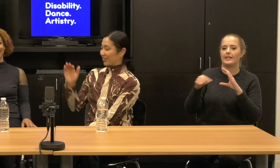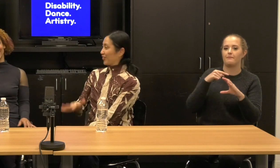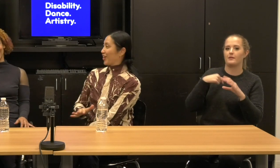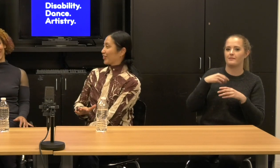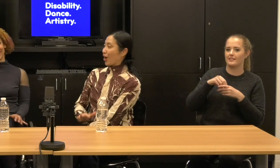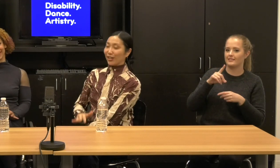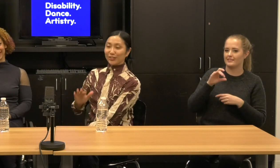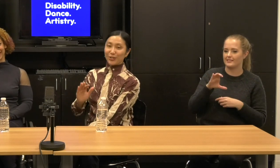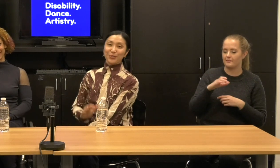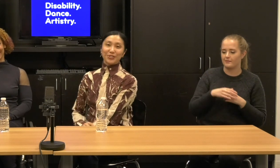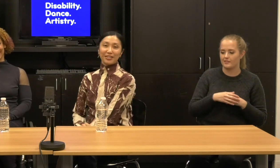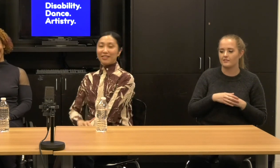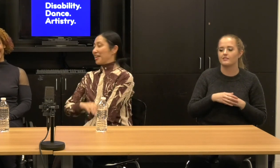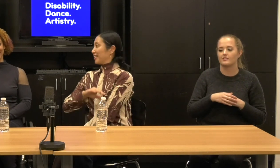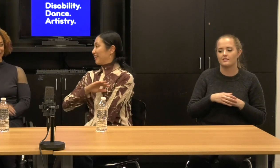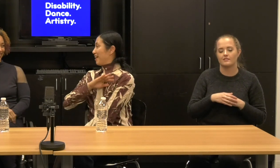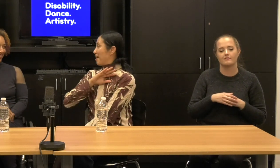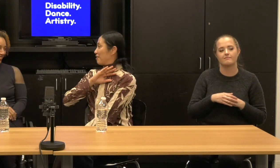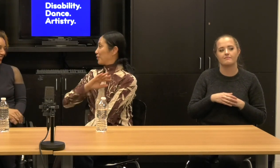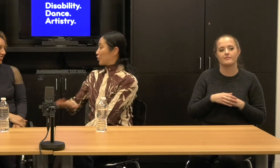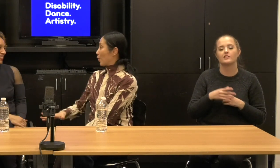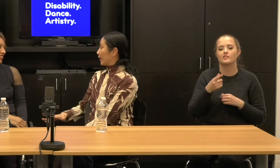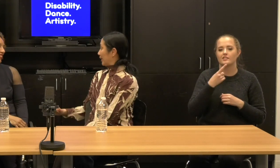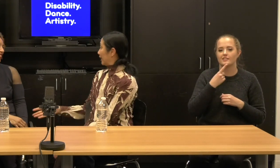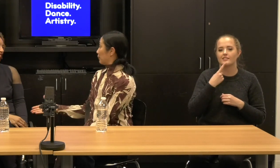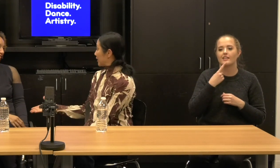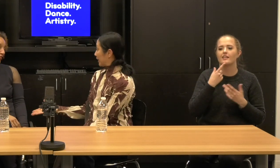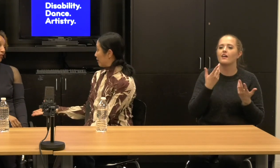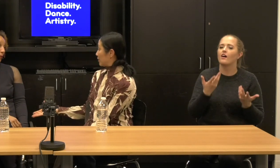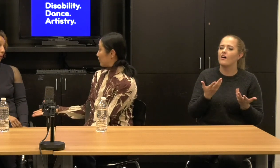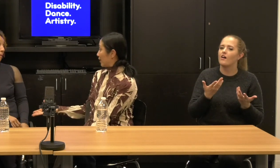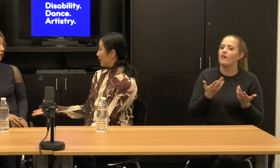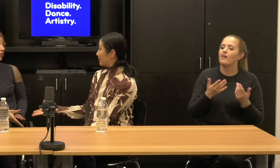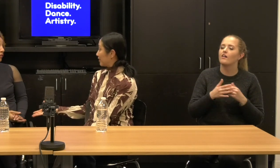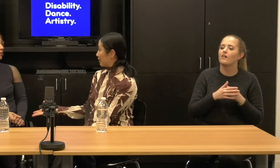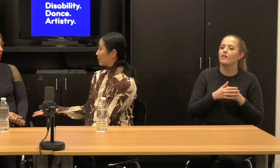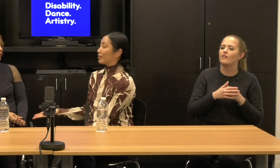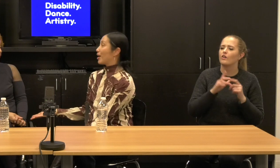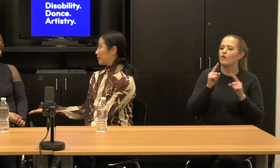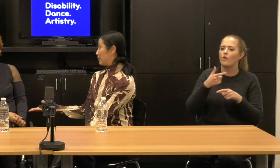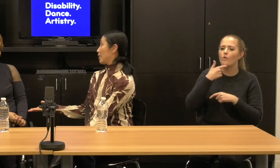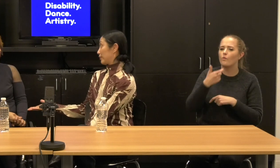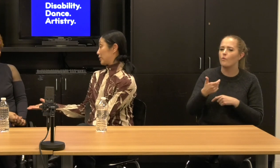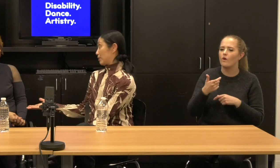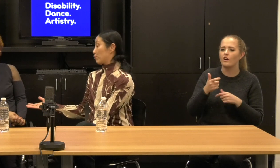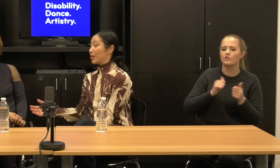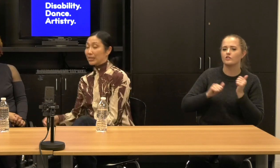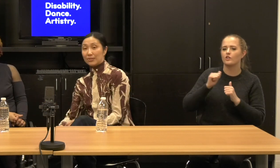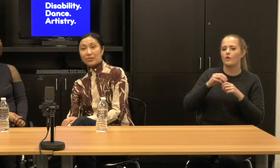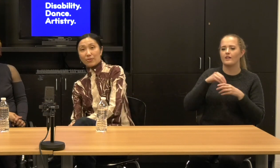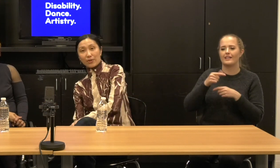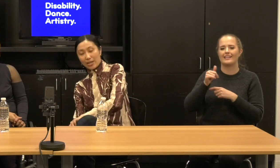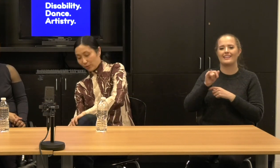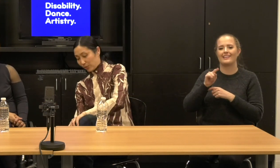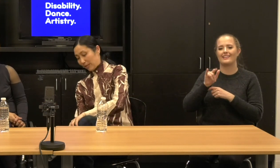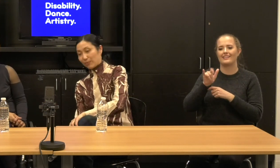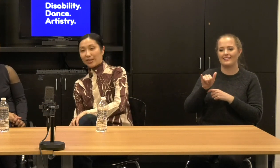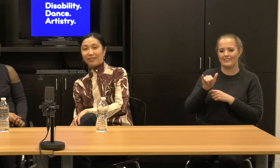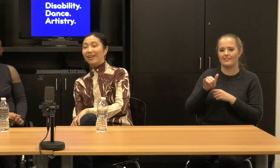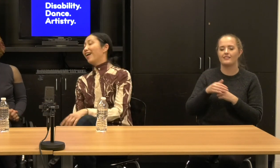go see the showing at Gibney you have, you have a residency there. Alice: Thank you.